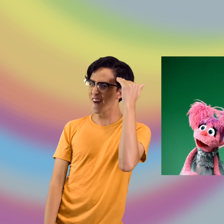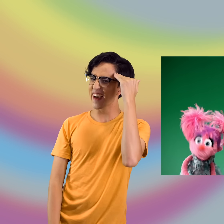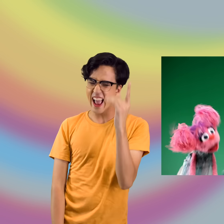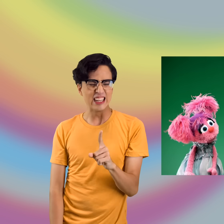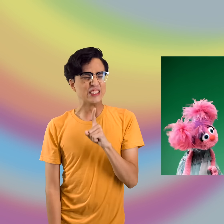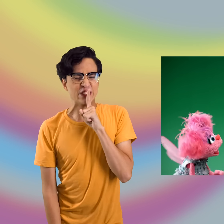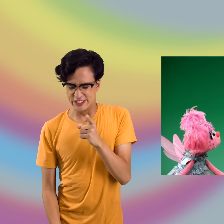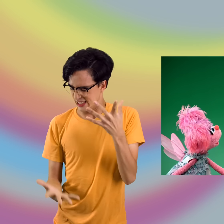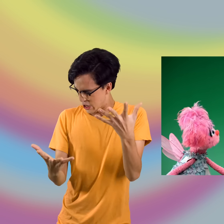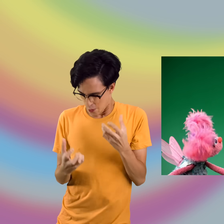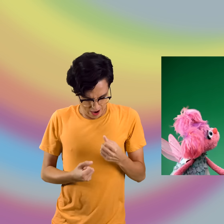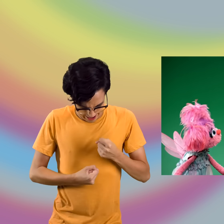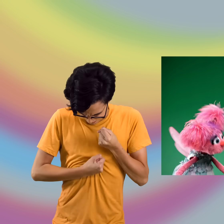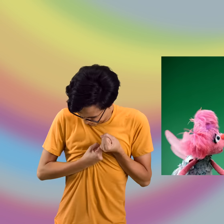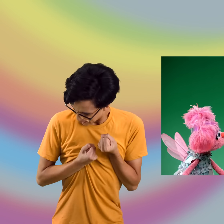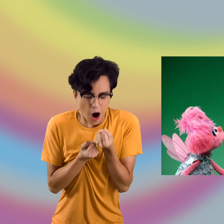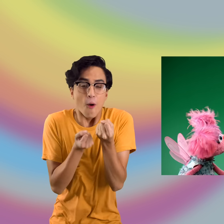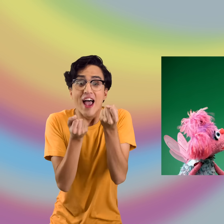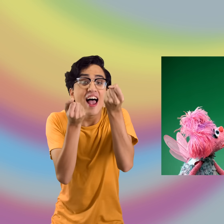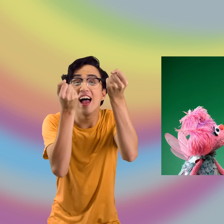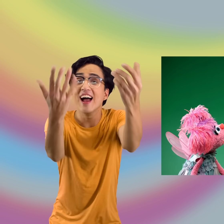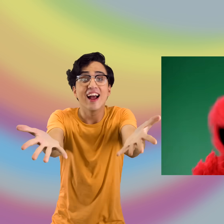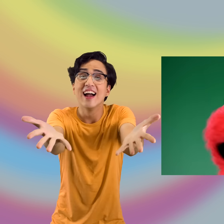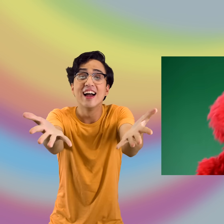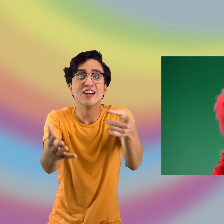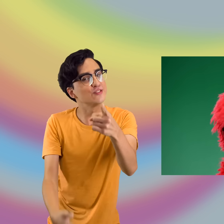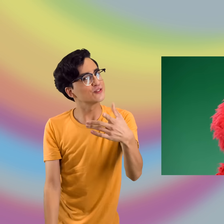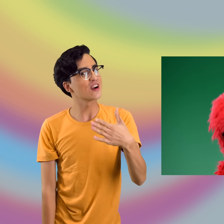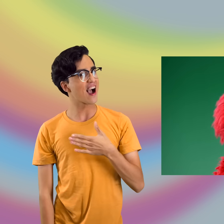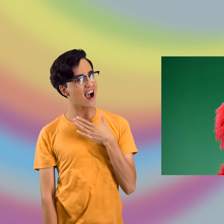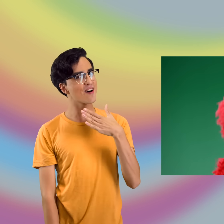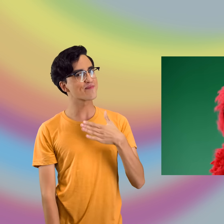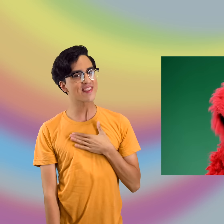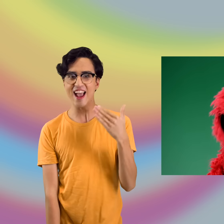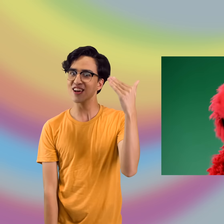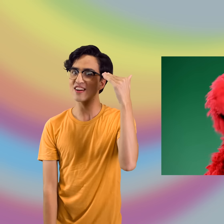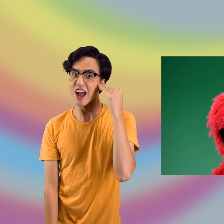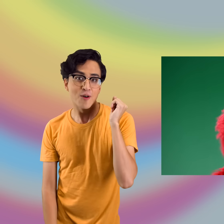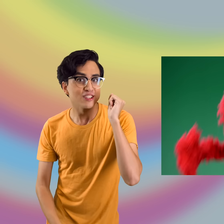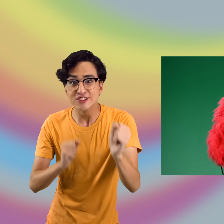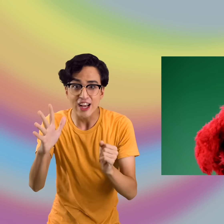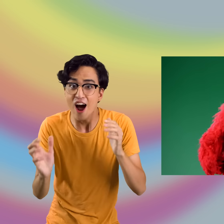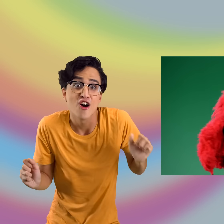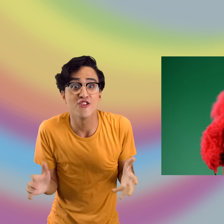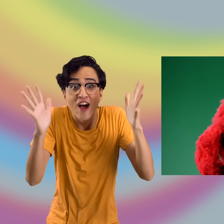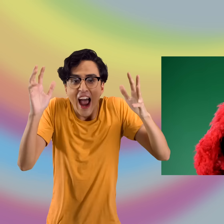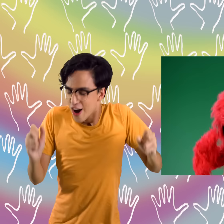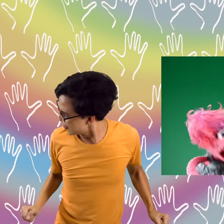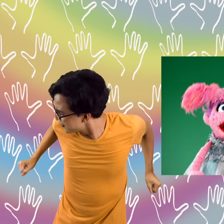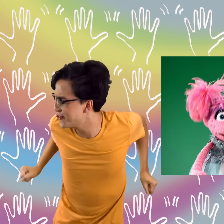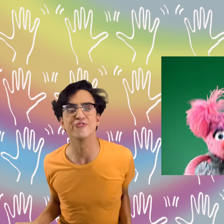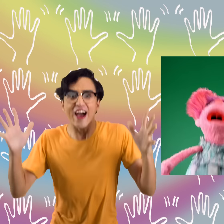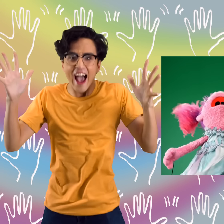it and you really wanna show it-- (ELMO SINGING) If you're happy and you know it, shout, “Hurray!” Hurray!